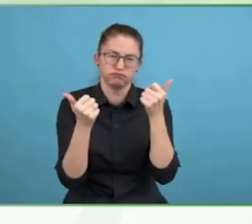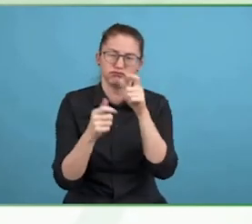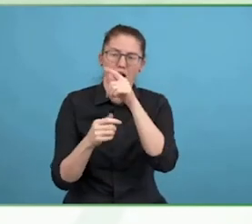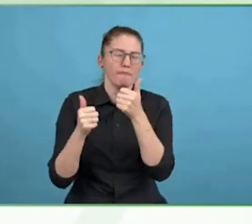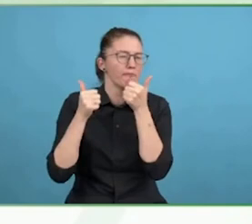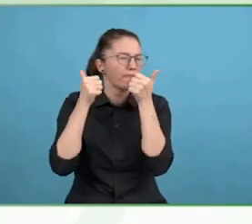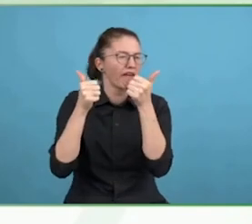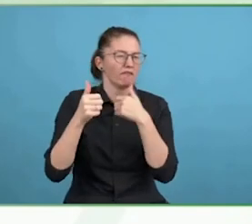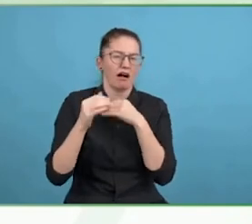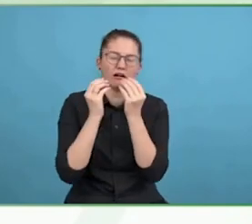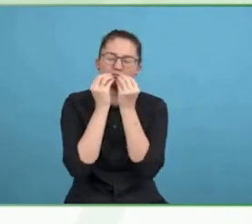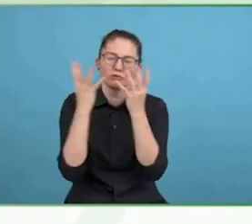like but know that we belong.